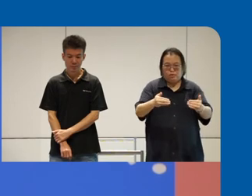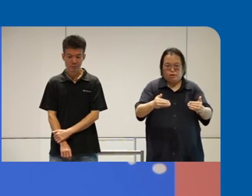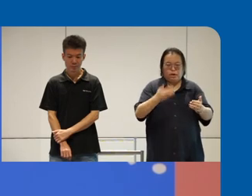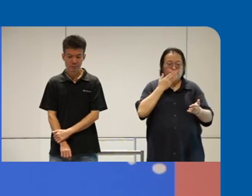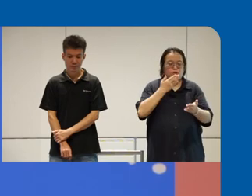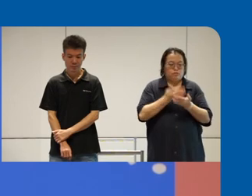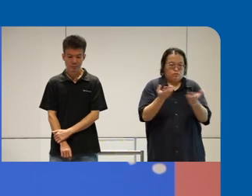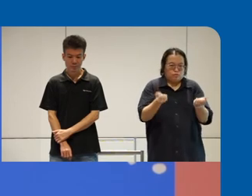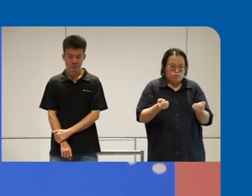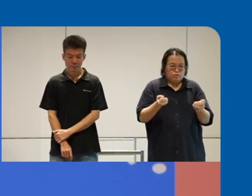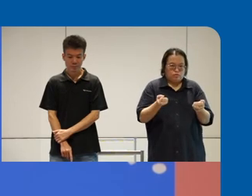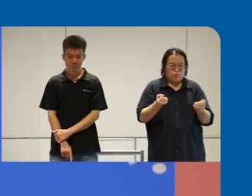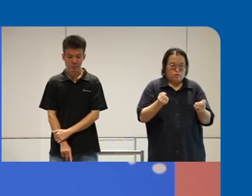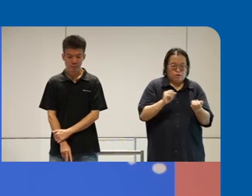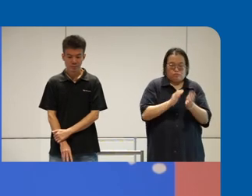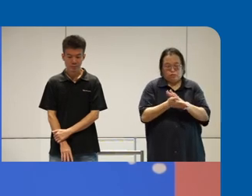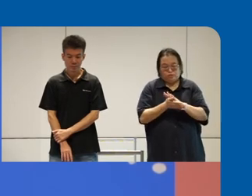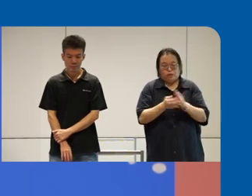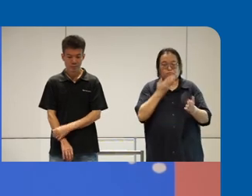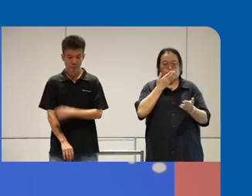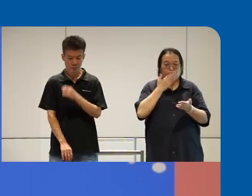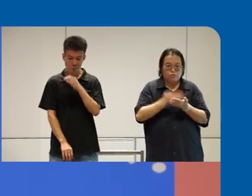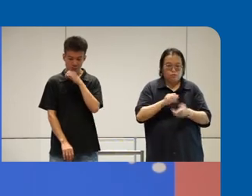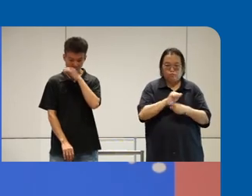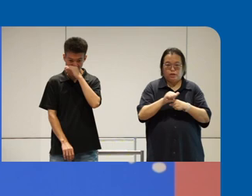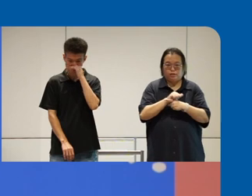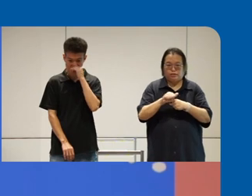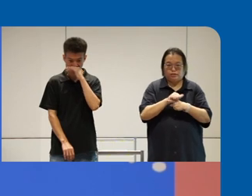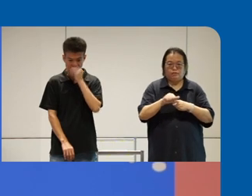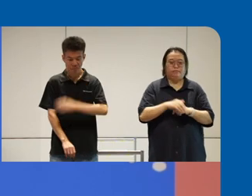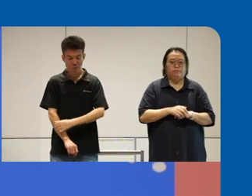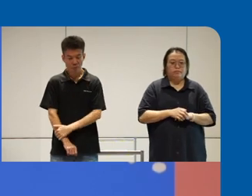the last thing that we really are doing right now is how are we um rewriting um our digital